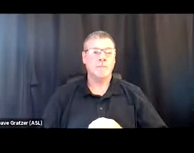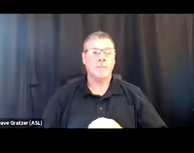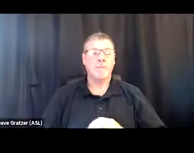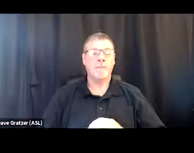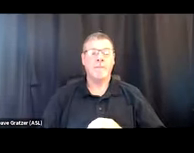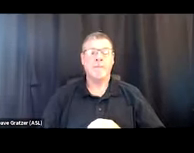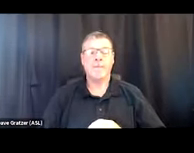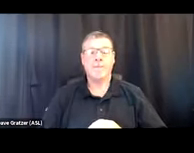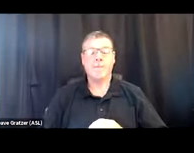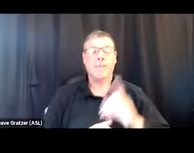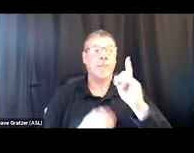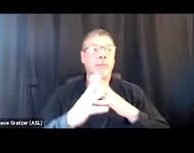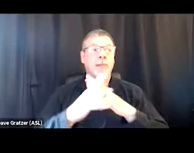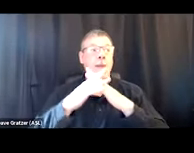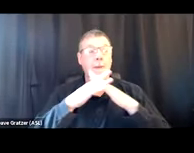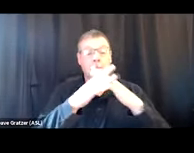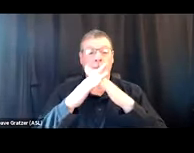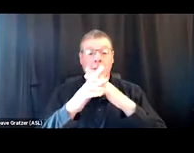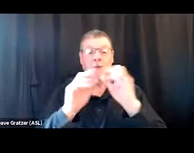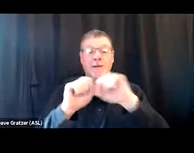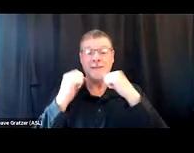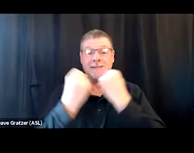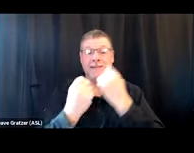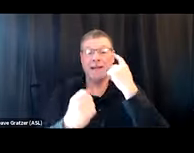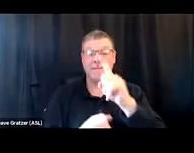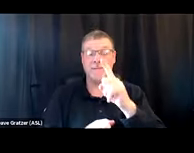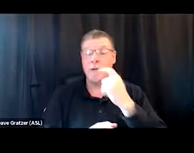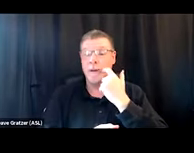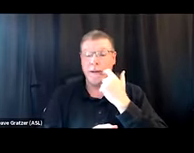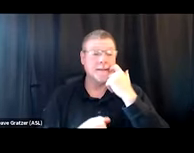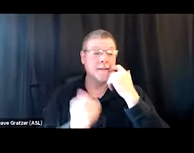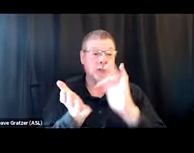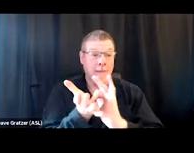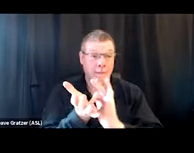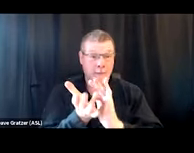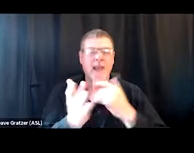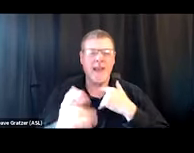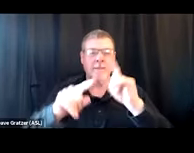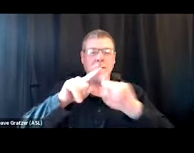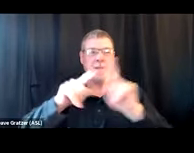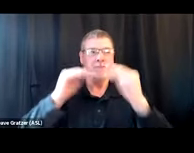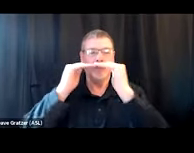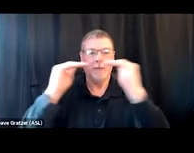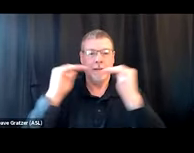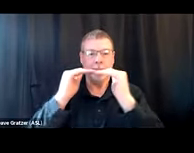the American Society of Addiction Medicine has kind of developed levels of care, and I'm just gonna touch on it briefly,